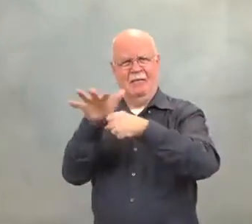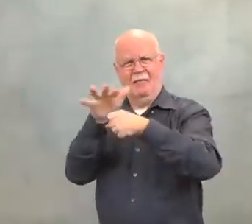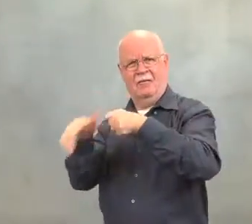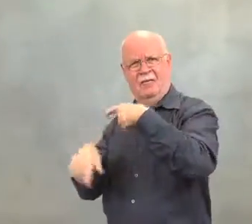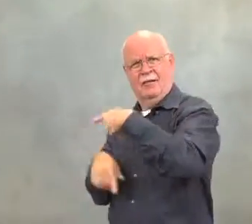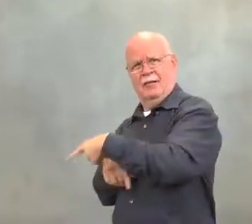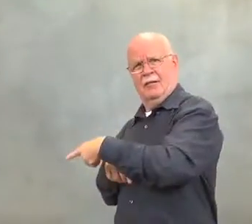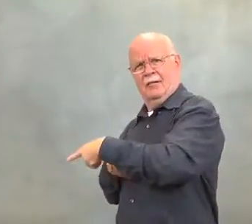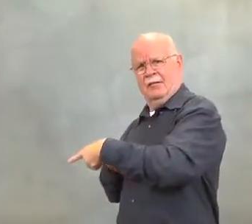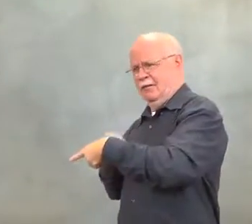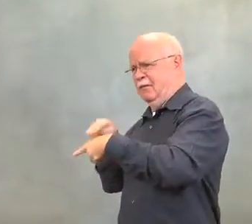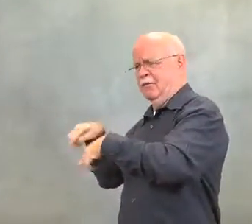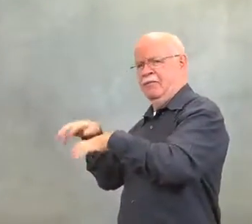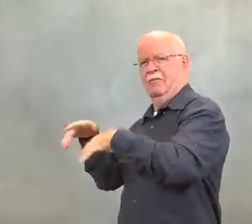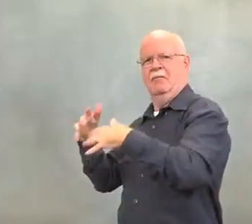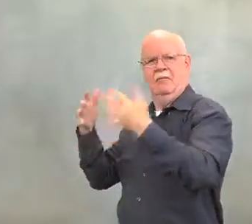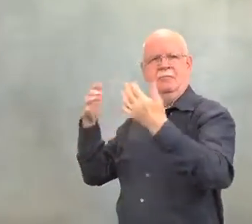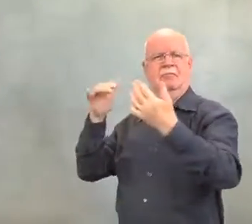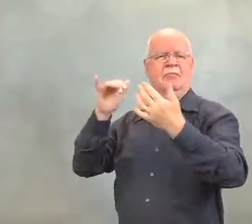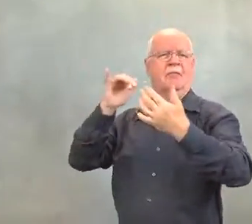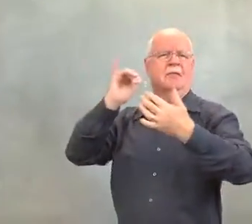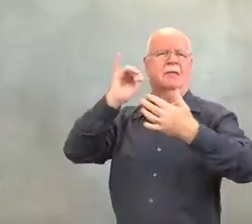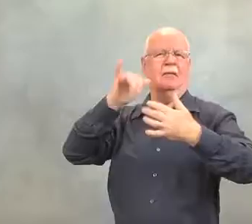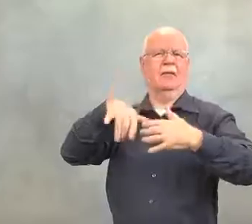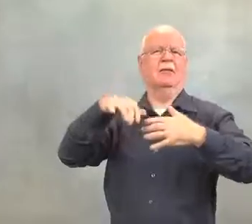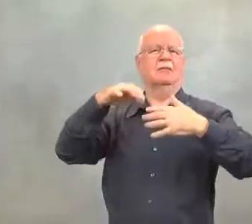There was plenty of salt underground in Detroit.